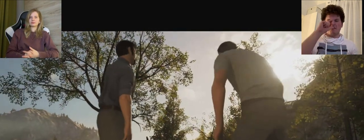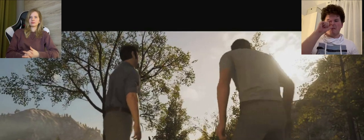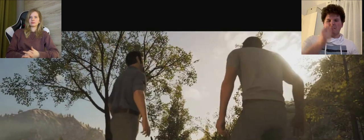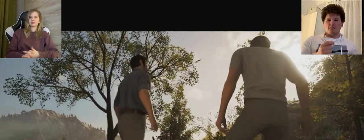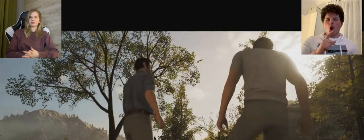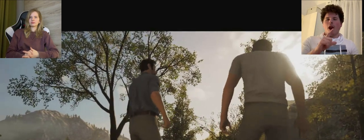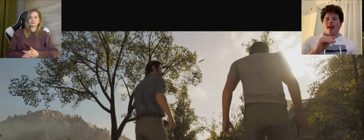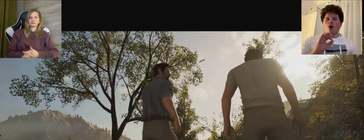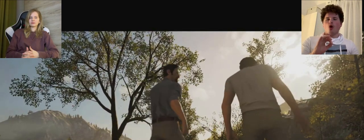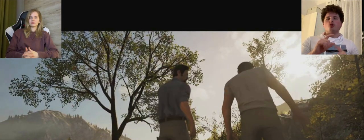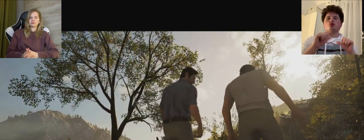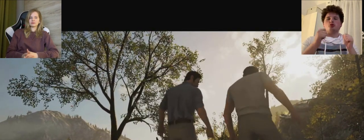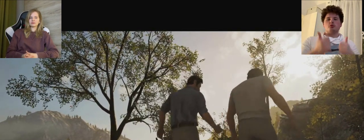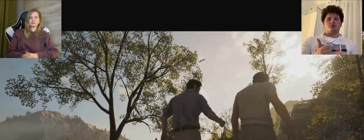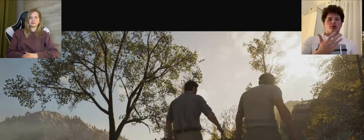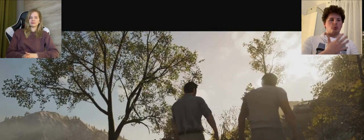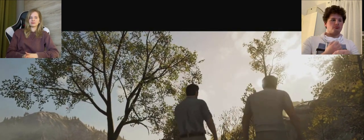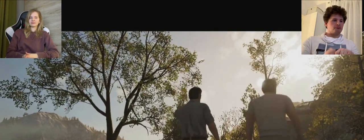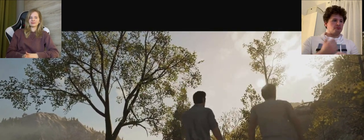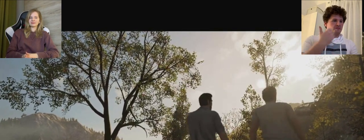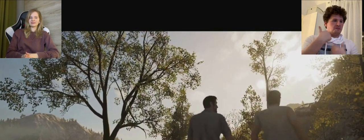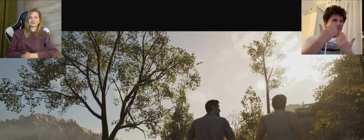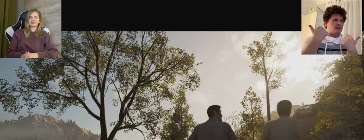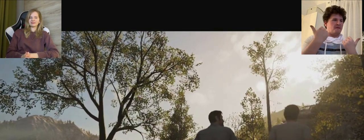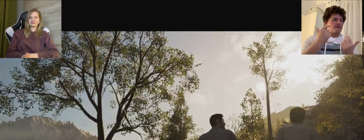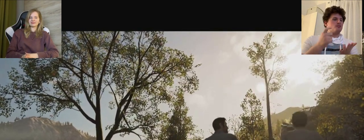A: I want to know what he was behind bars for.